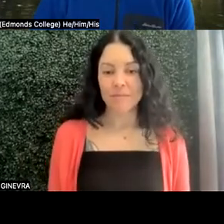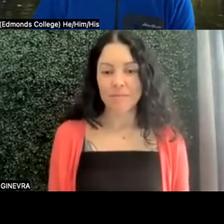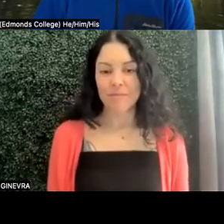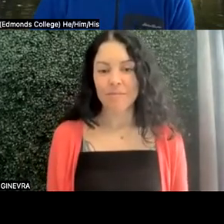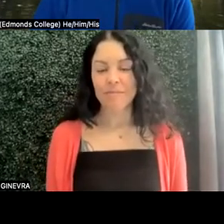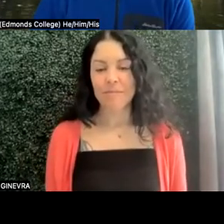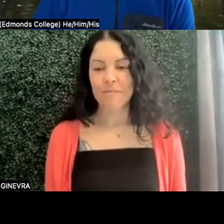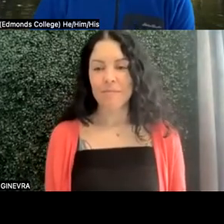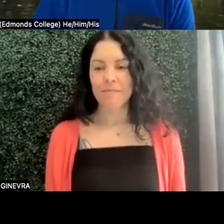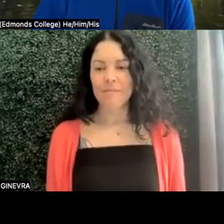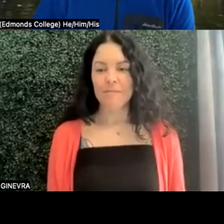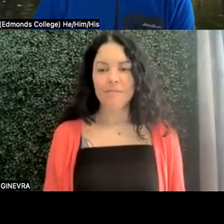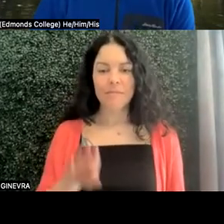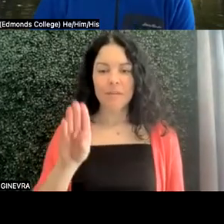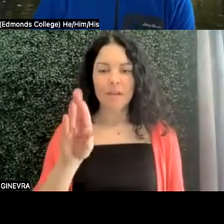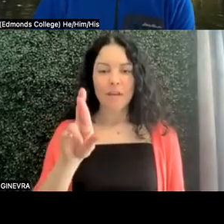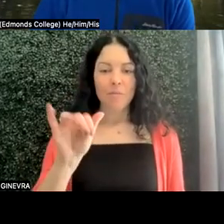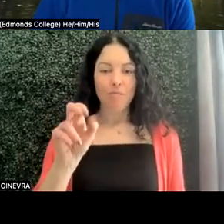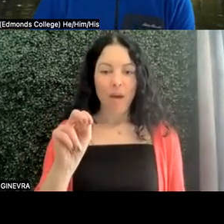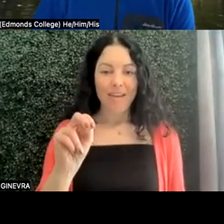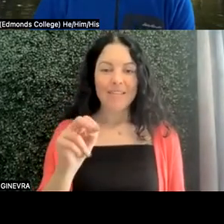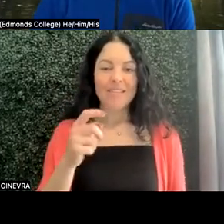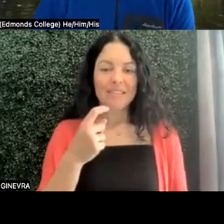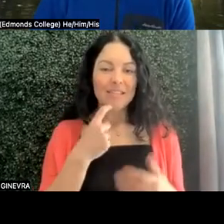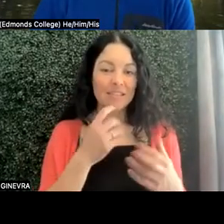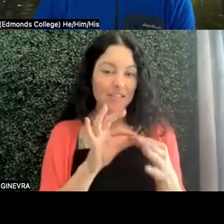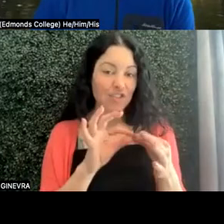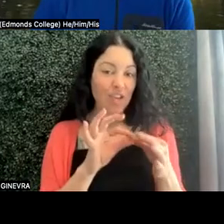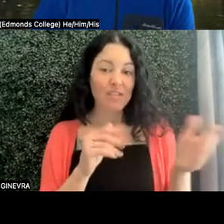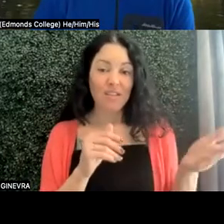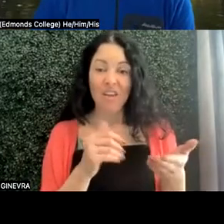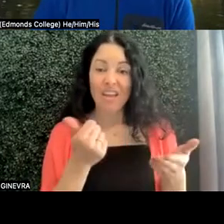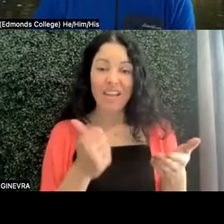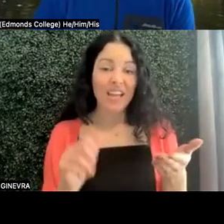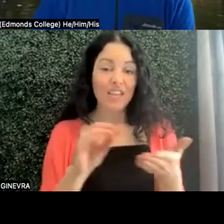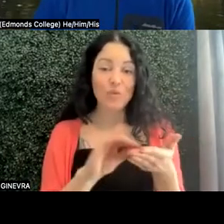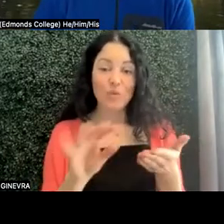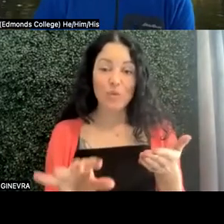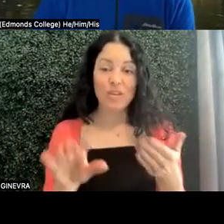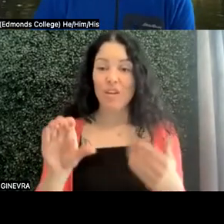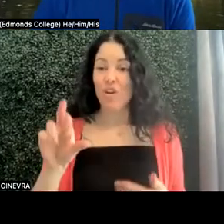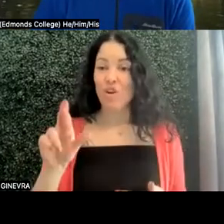So Bryan is suggesting invite any student. Craig, Hope, do you have other thoughts,